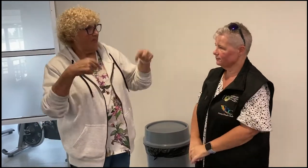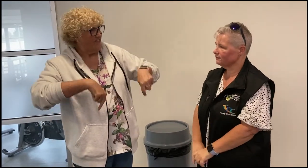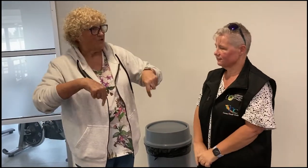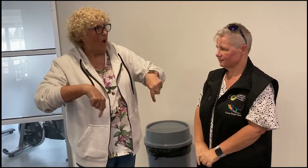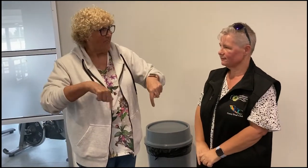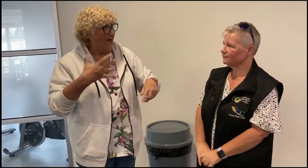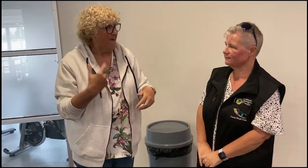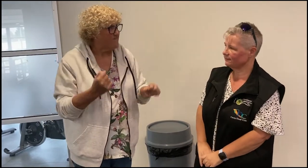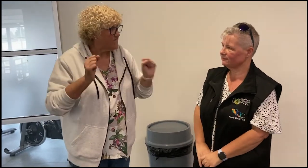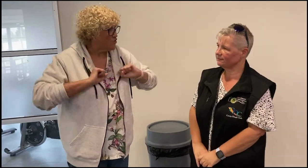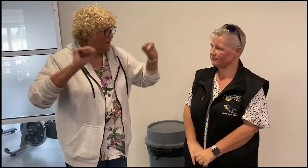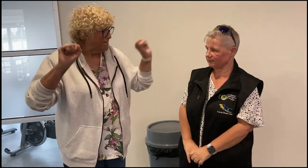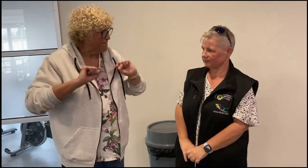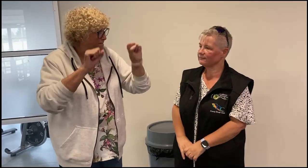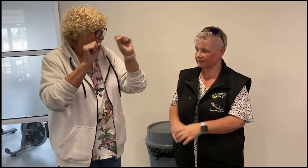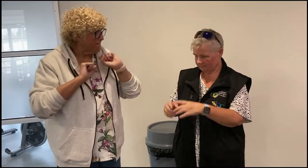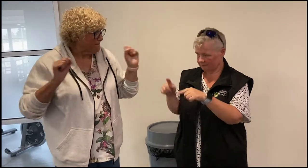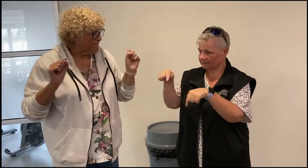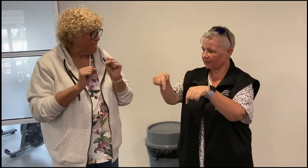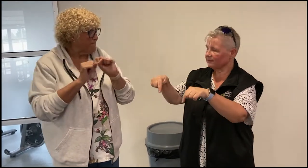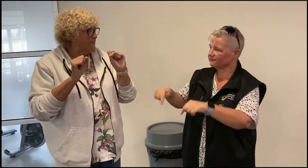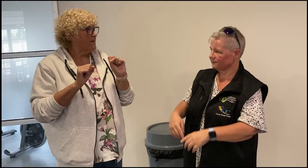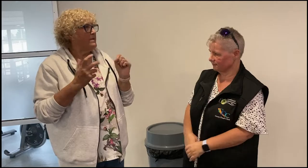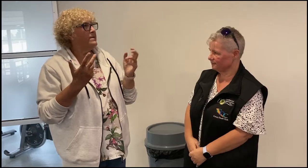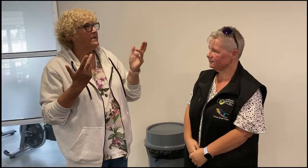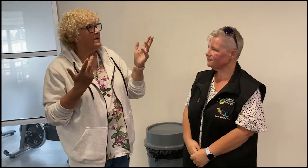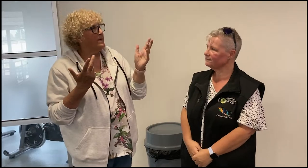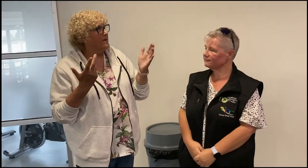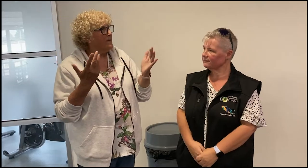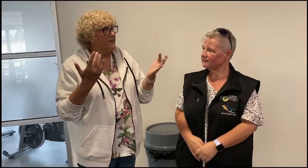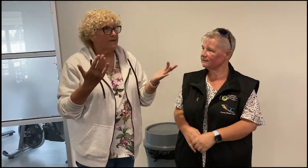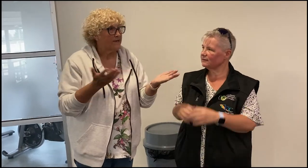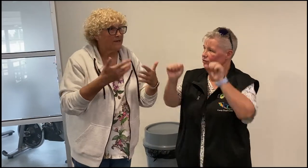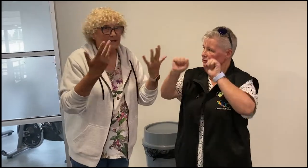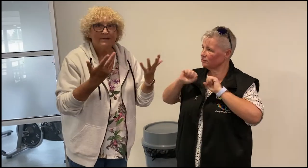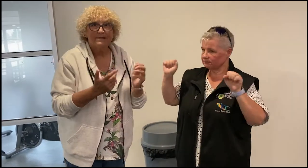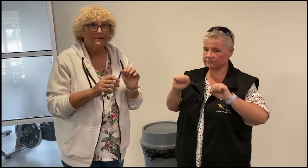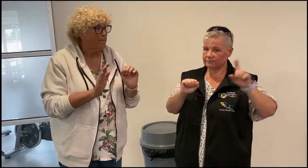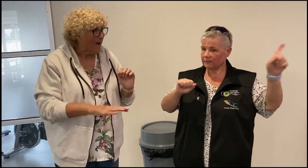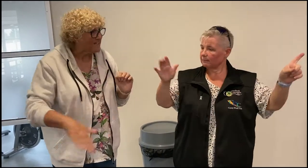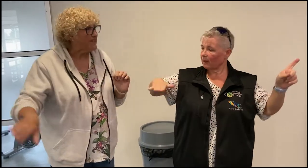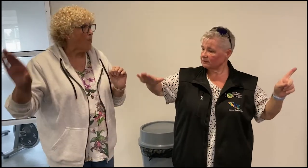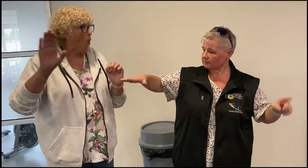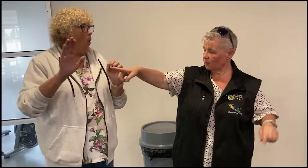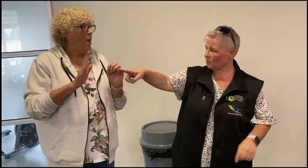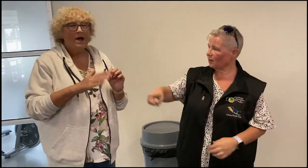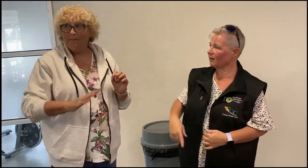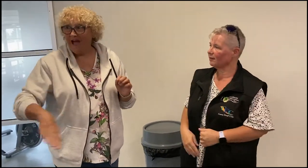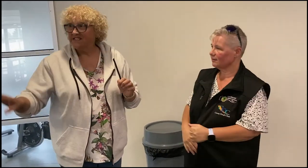They have gyms, basketball courts...